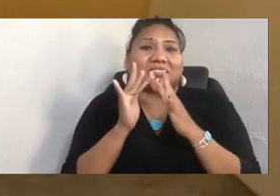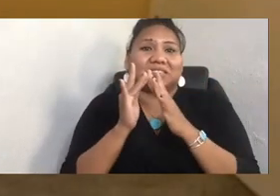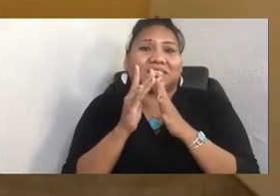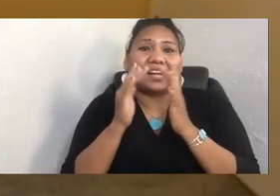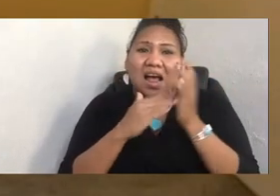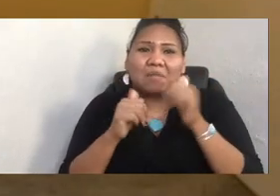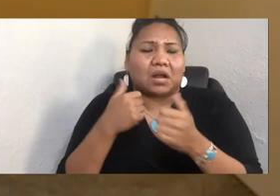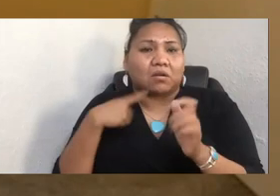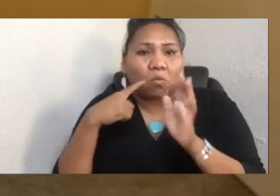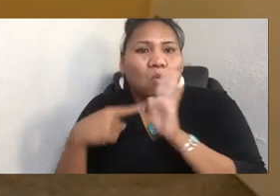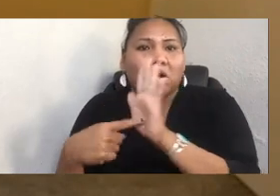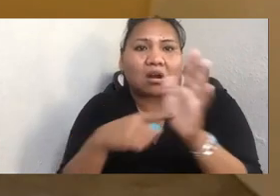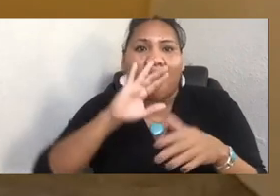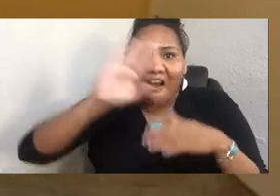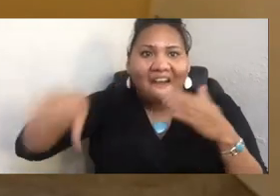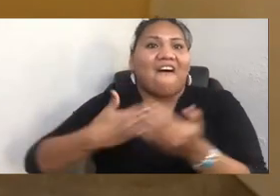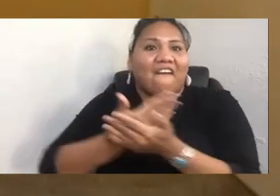in indigenous territories like New Zealand--